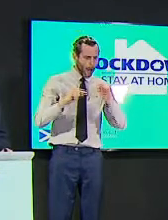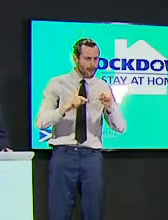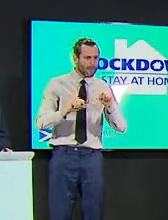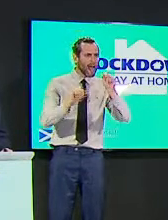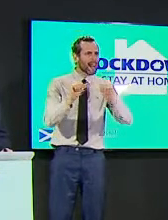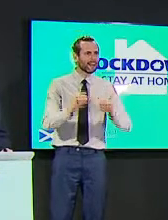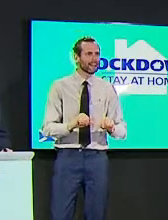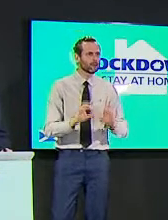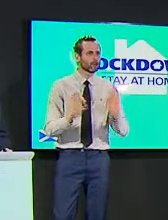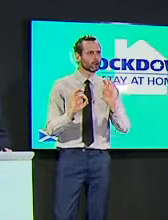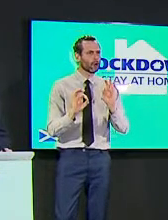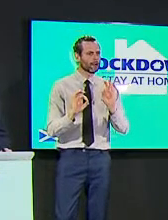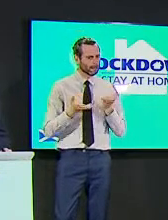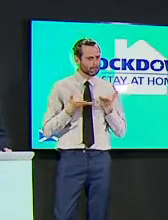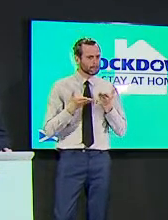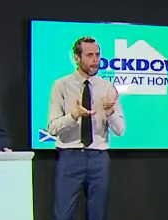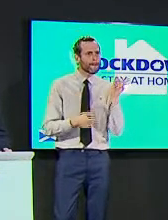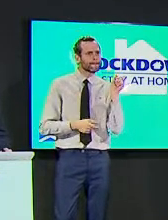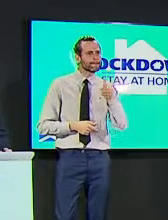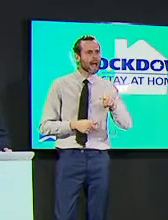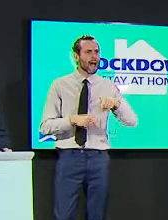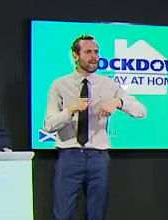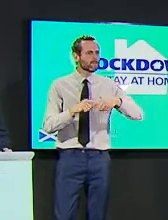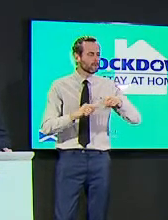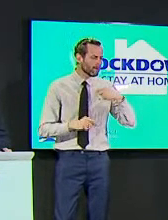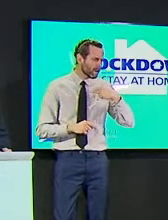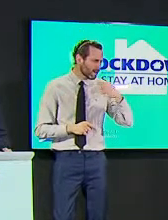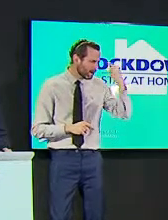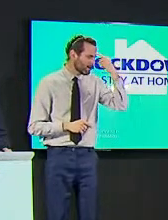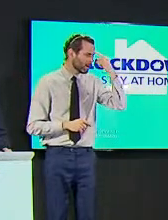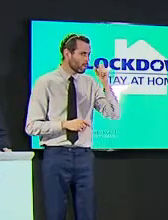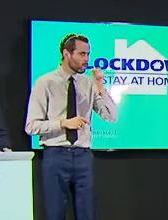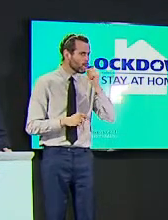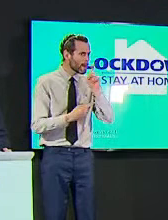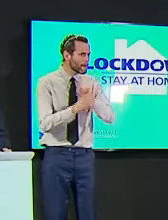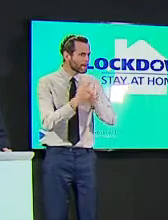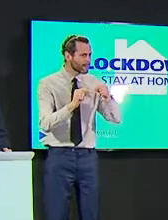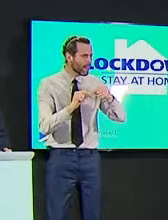meeting with some of the leagues this week and i just wonder if you're able to give us an update